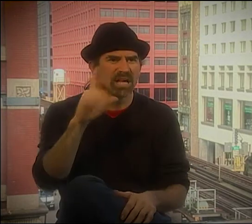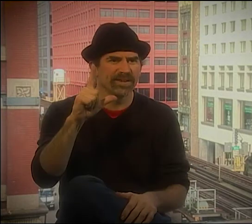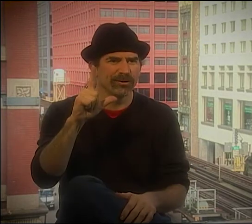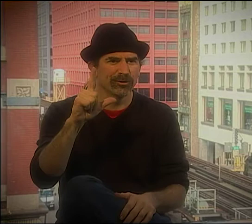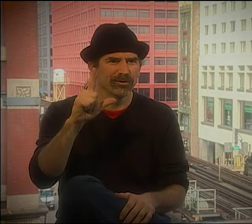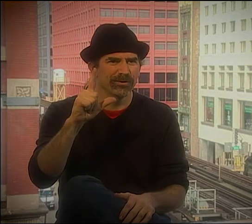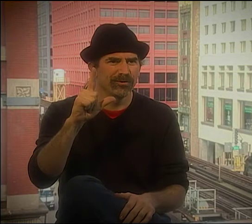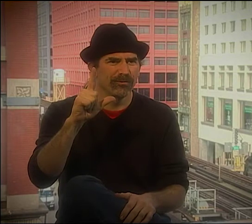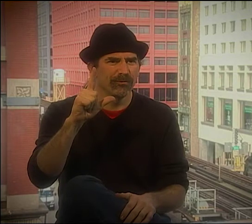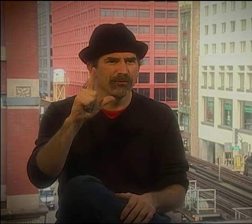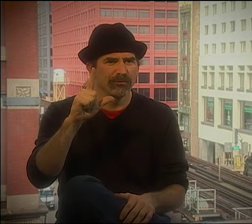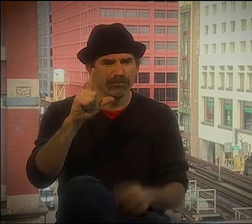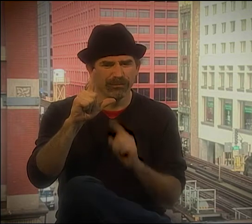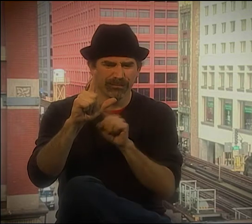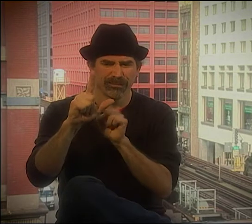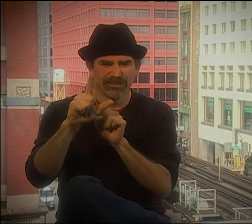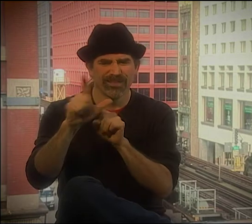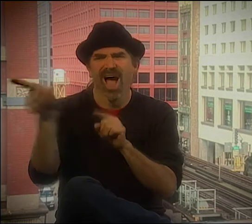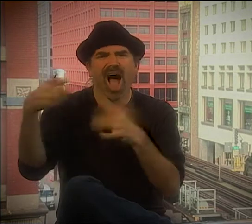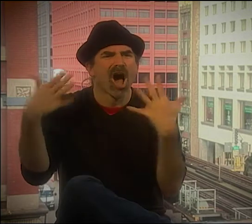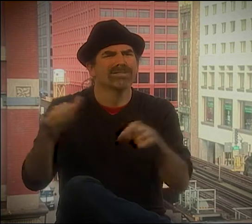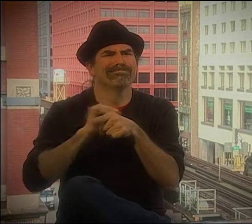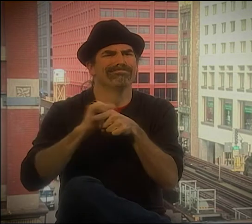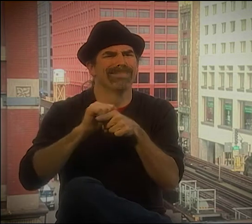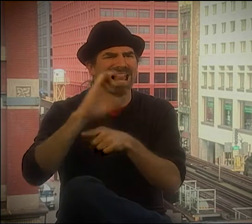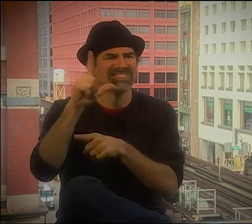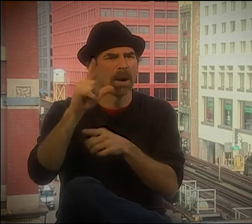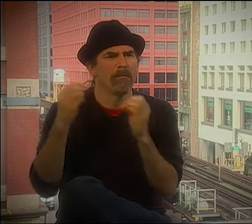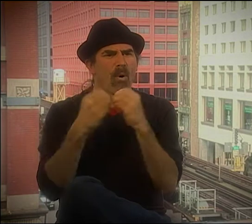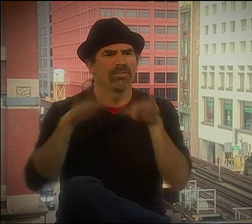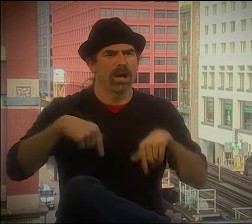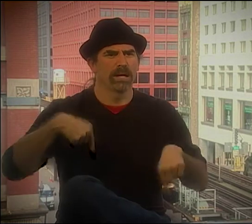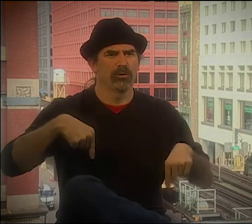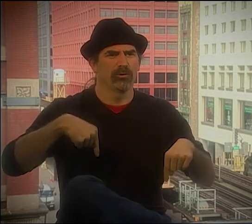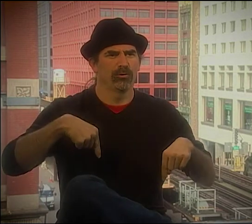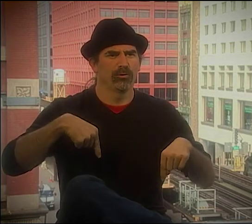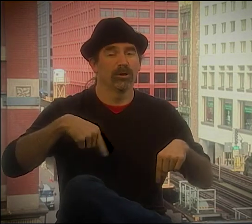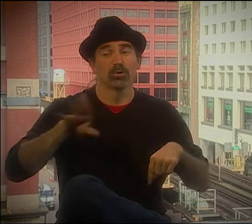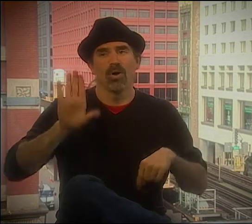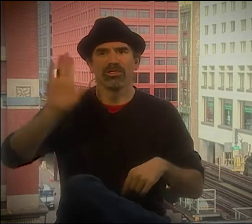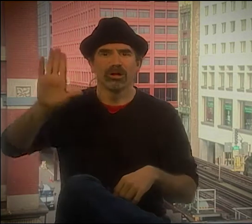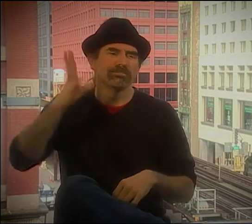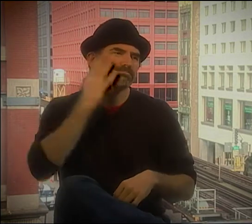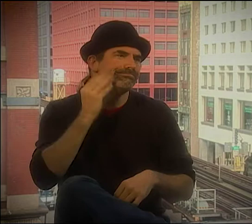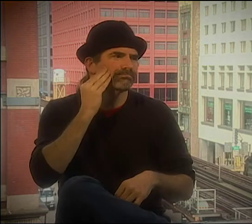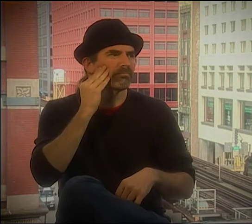AMERICANS USE A LOT MORE FINGERSPELLING THAN OVER IN EUROPE. THEY'RE MUCH MORE CLASSIFIED-ORIENTED.